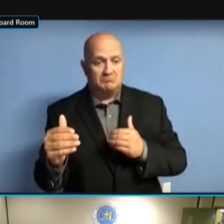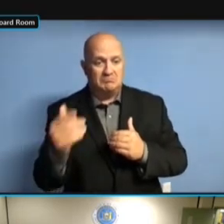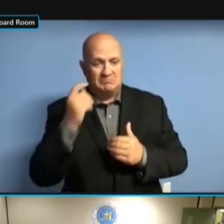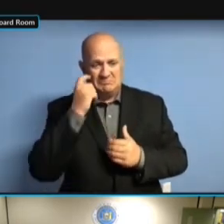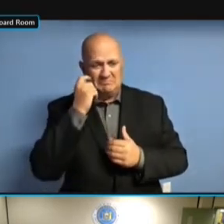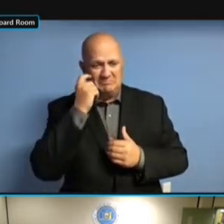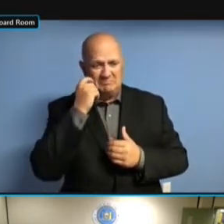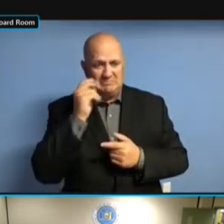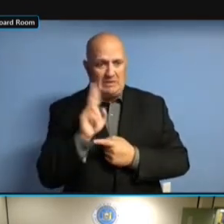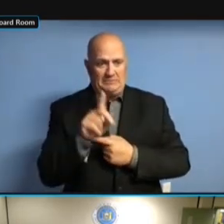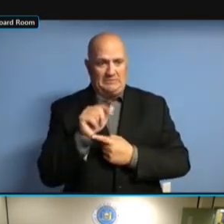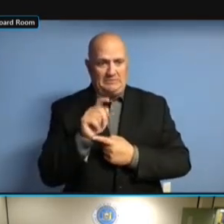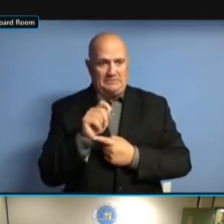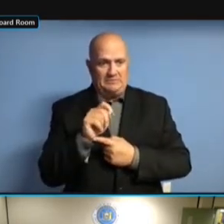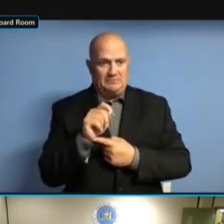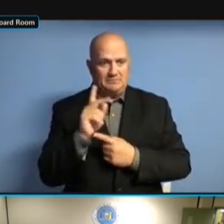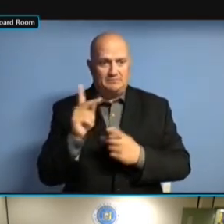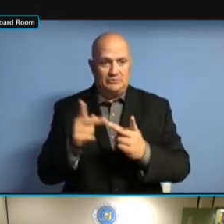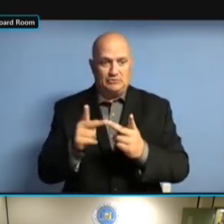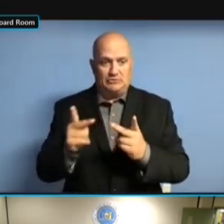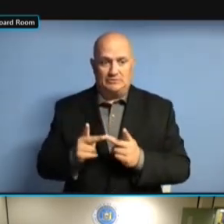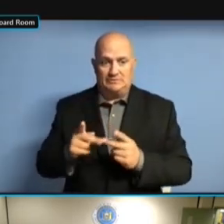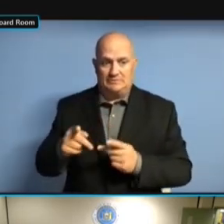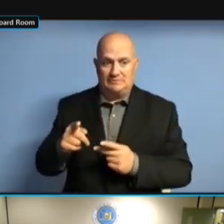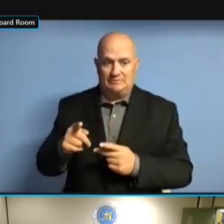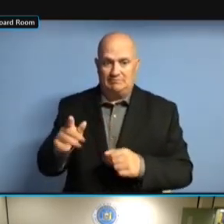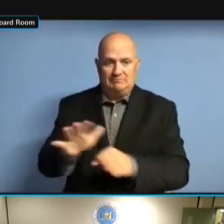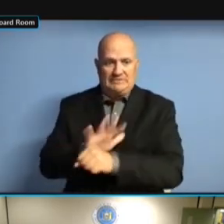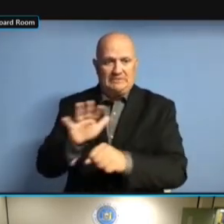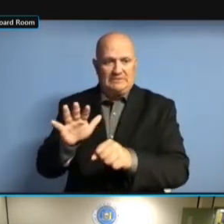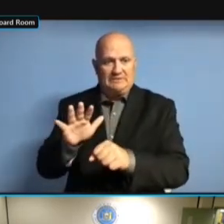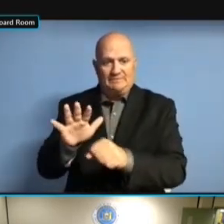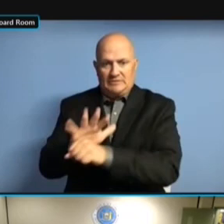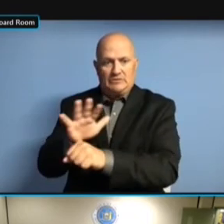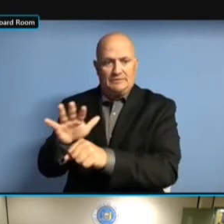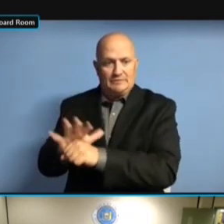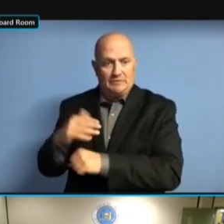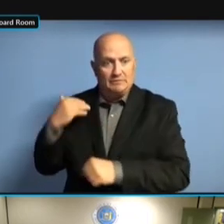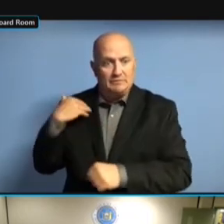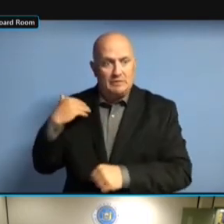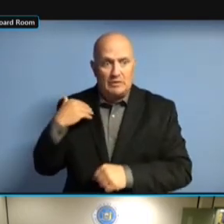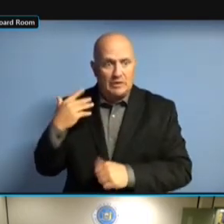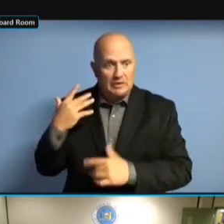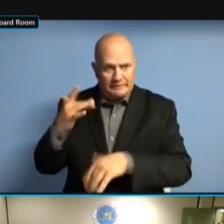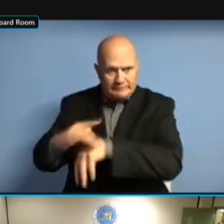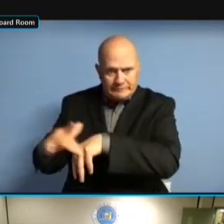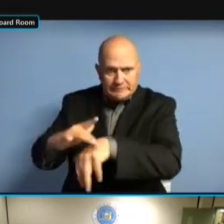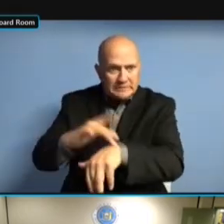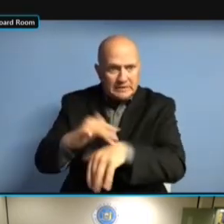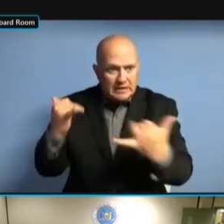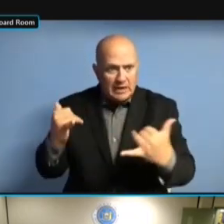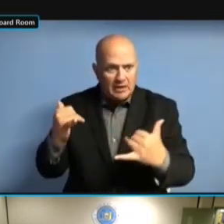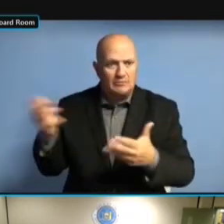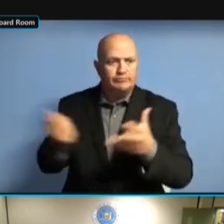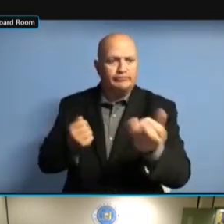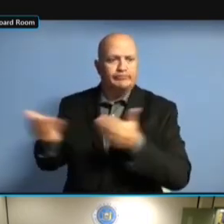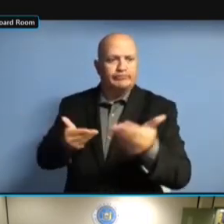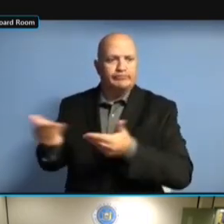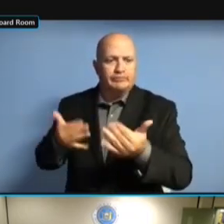WITH TRYING TO GET PEOPLE INTO WITH TRYING TO GET PEOPLE INTO THOSE WITH TRYING TO GET PEOPLE INTO THOSE POSITIONS. THOSE POSITIONS. THOSE POSITIONS. IT THOSE POSITIONS. IT TOOK THOSE POSITIONS. IT TOOK QUITE THOSE POSITIONS. IT TOOK QUITE A THOSE POSITIONS. IT TOOK QUITE A WHILE. IT TOOK QUITE A WHILE. IT TOOK QUITE A WHILE. WE'VE IT TOOK QUITE A WHILE. WE'VE HAD IT TOOK QUITE A WHILE. WE'VE HAD SUCCESS IT TOOK QUITE A WHILE. WE'VE HAD SUCCESS IN